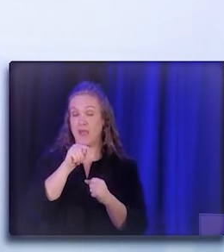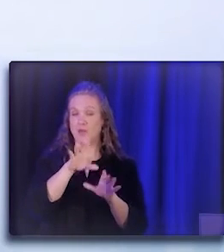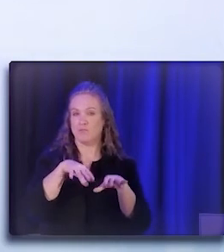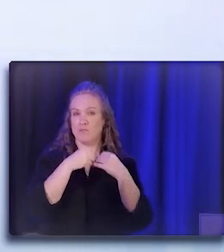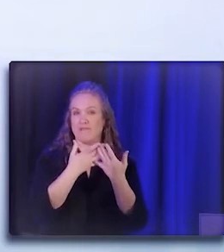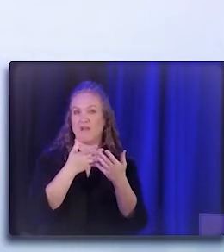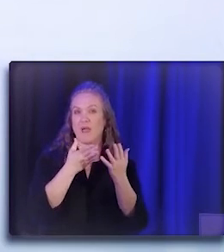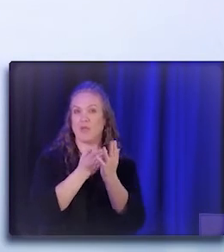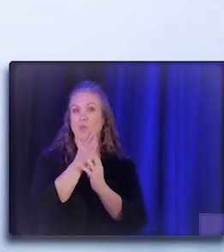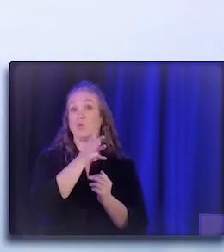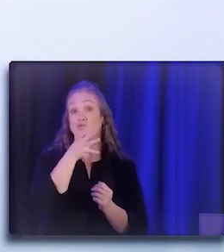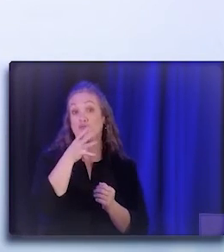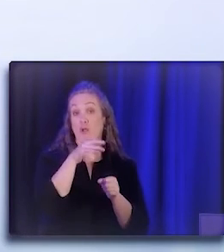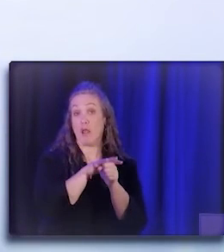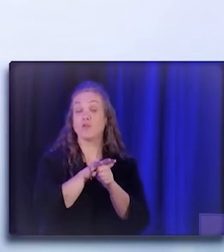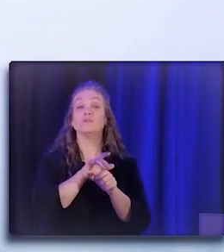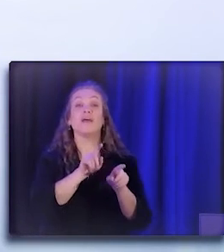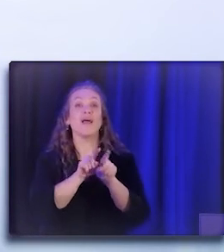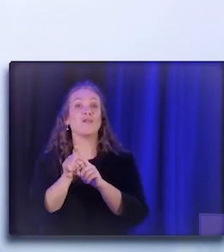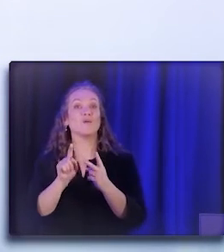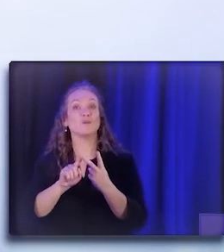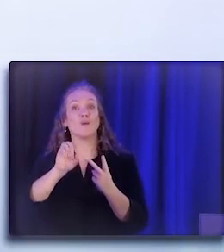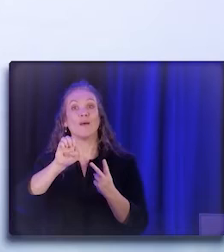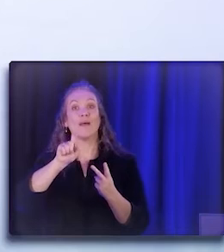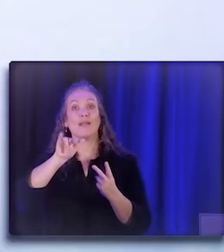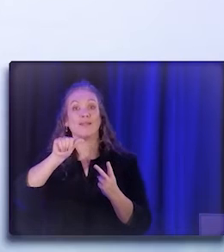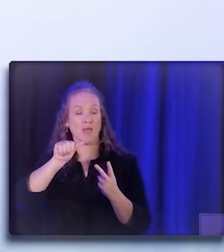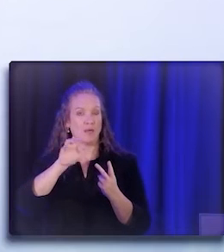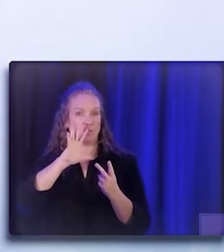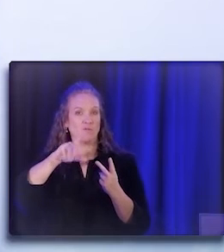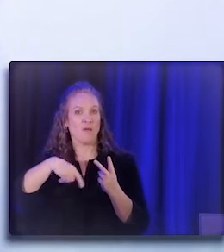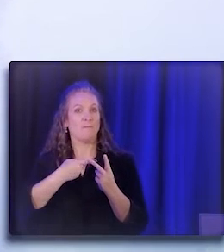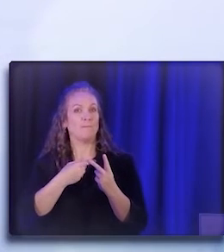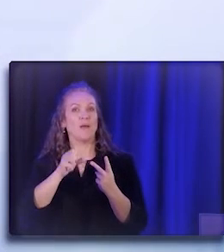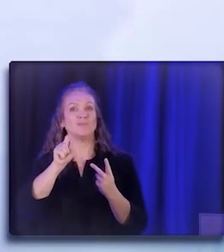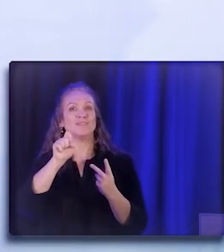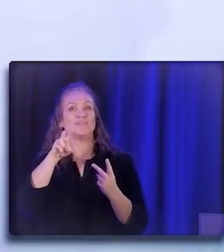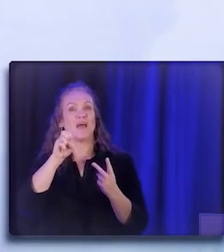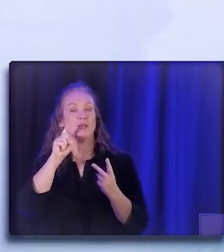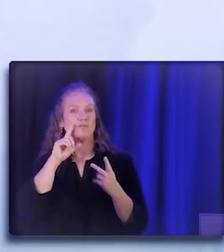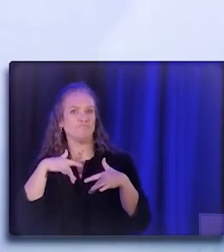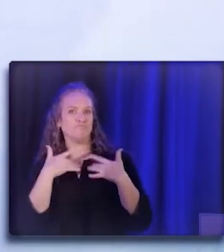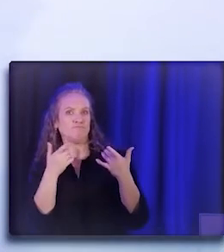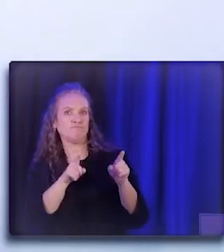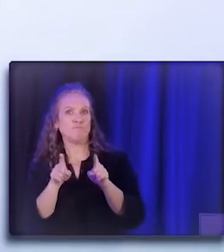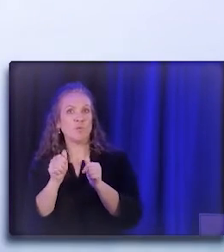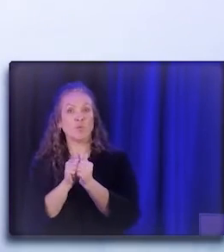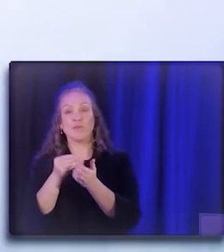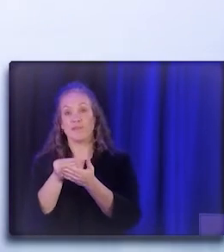but also Elia to talk about a little bit about the status of the budget right now and where things are.